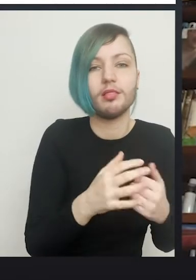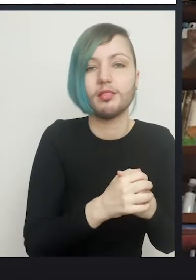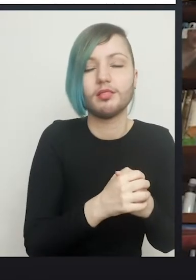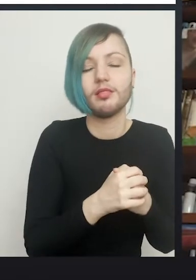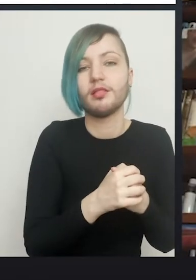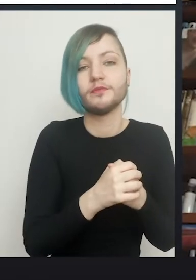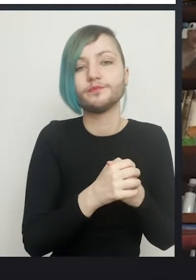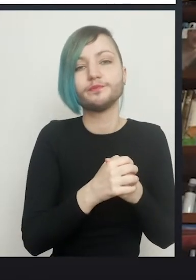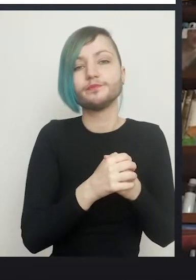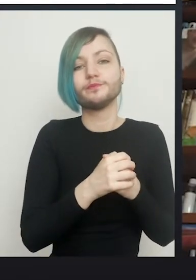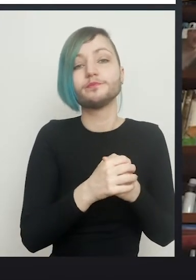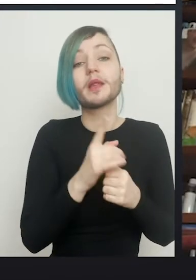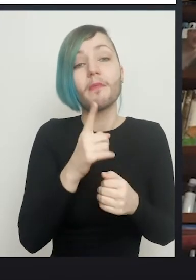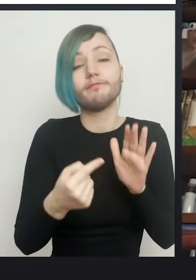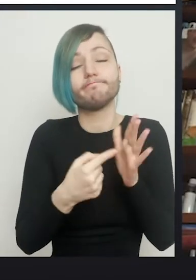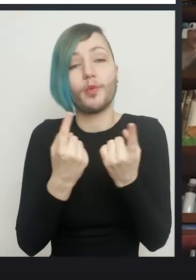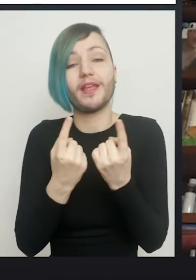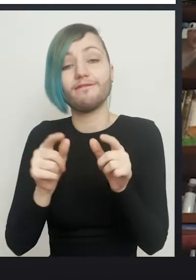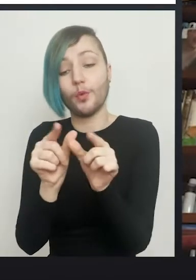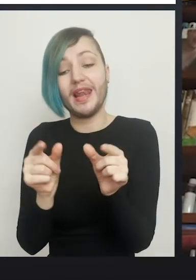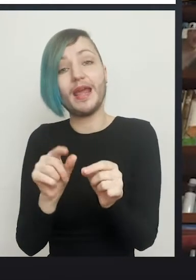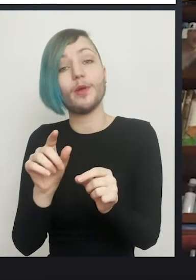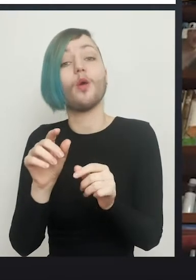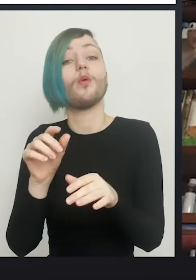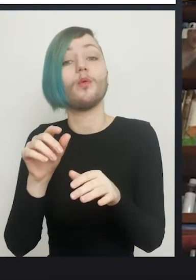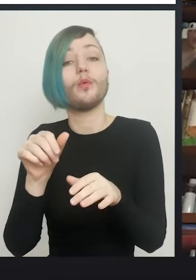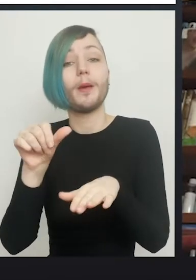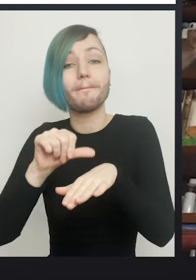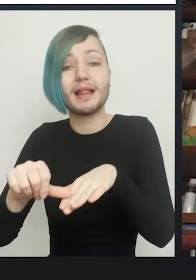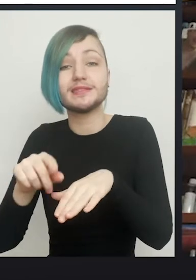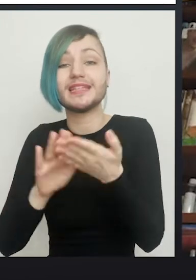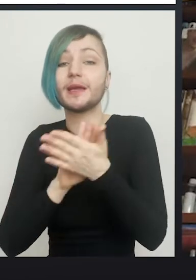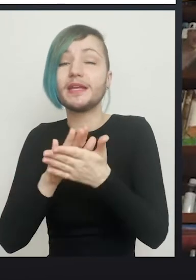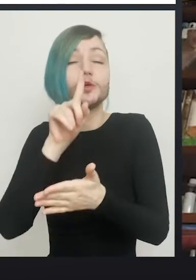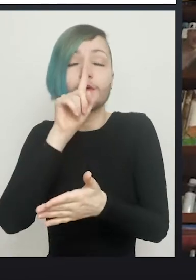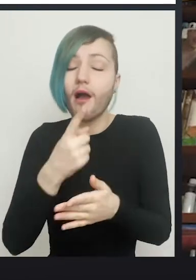Important thing about labiaplasty is if you choose that, you will never have a vagina. You have to wrap your head around that.